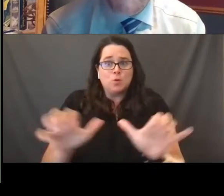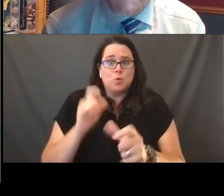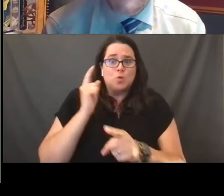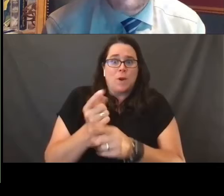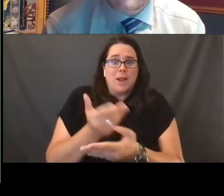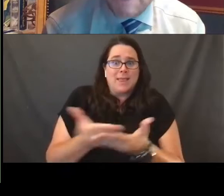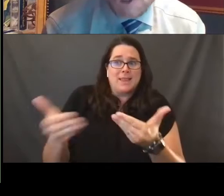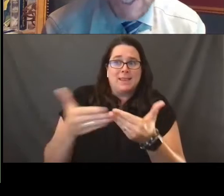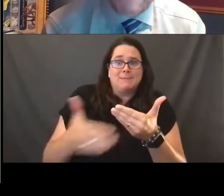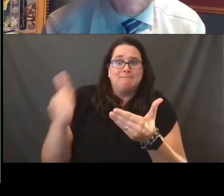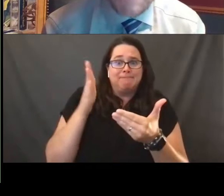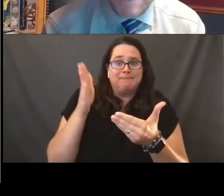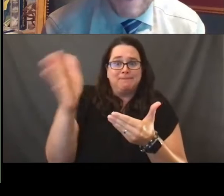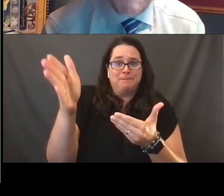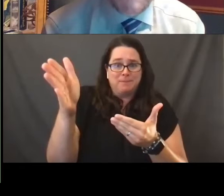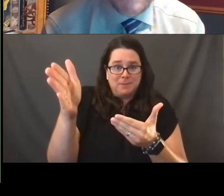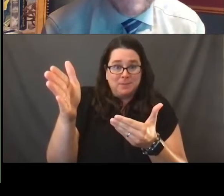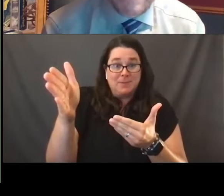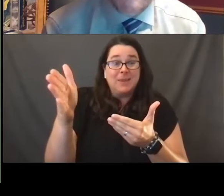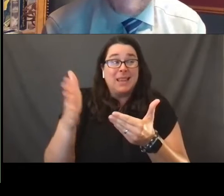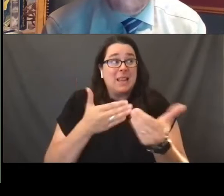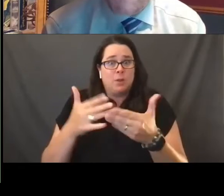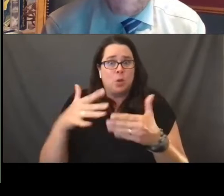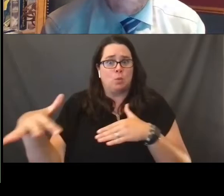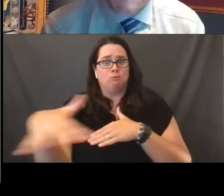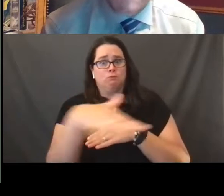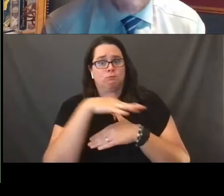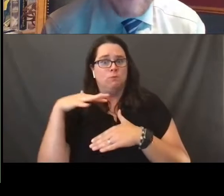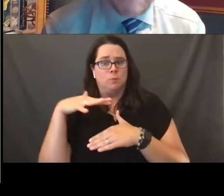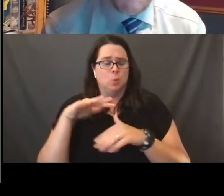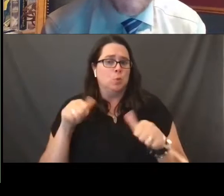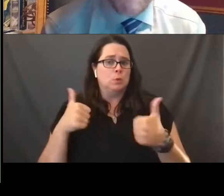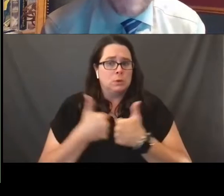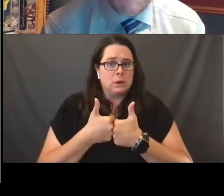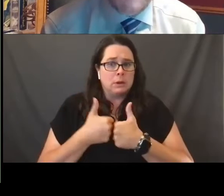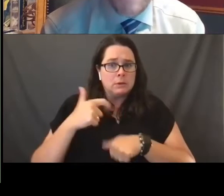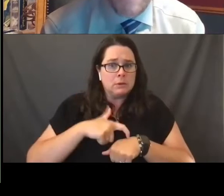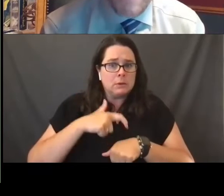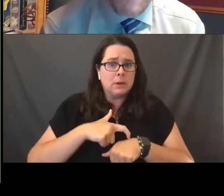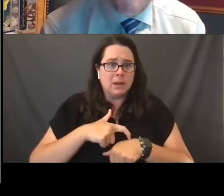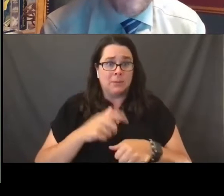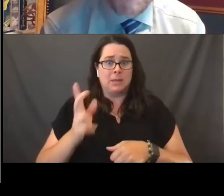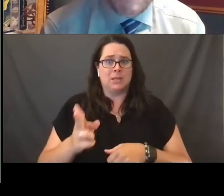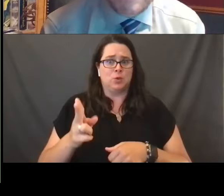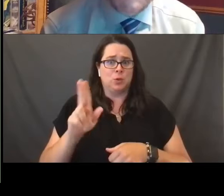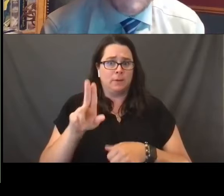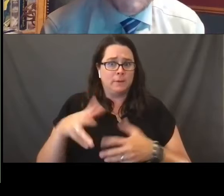at a very challenging time in the life of our history, out of the history of our nation, our communities,